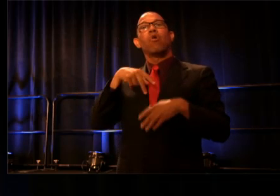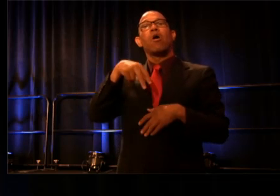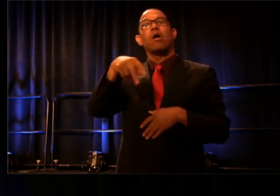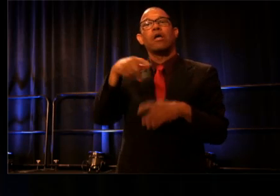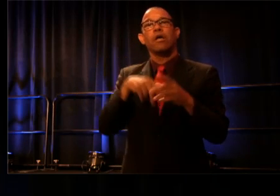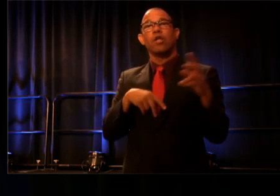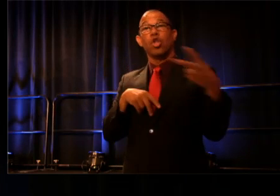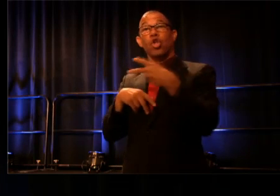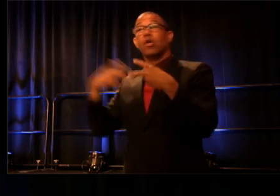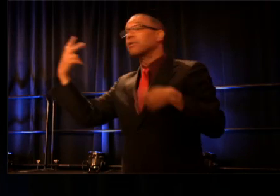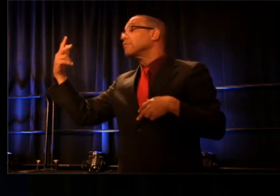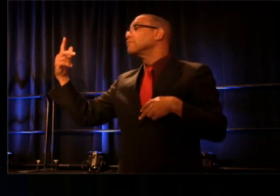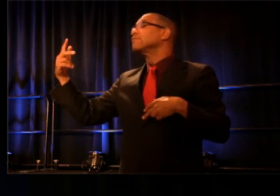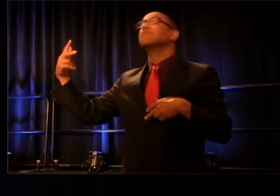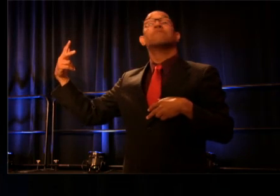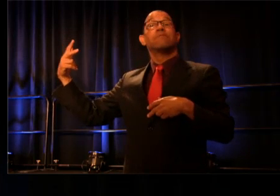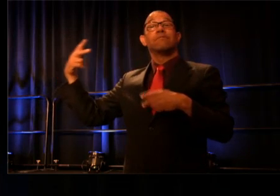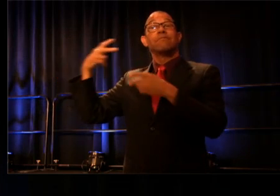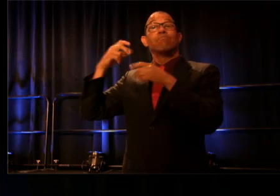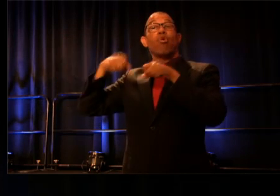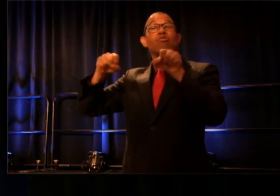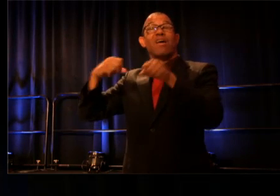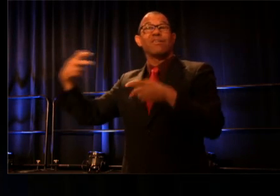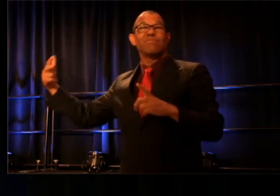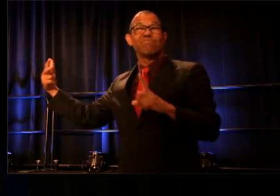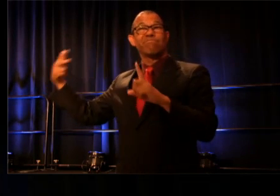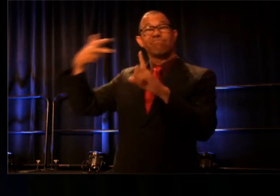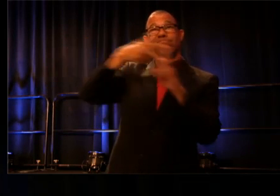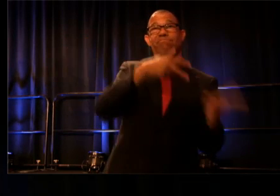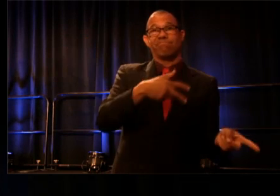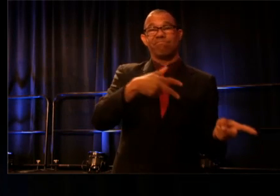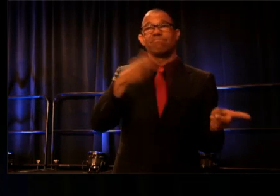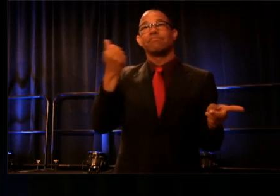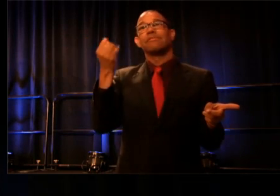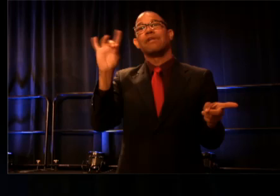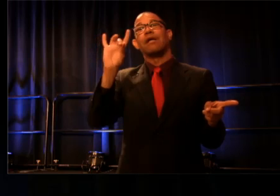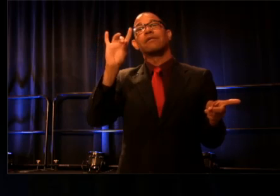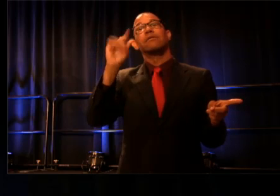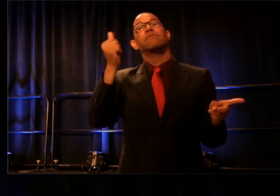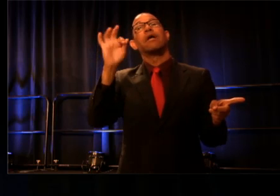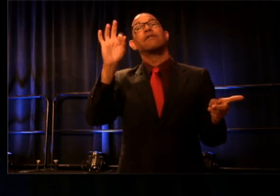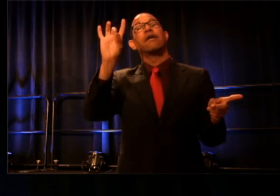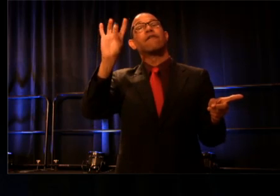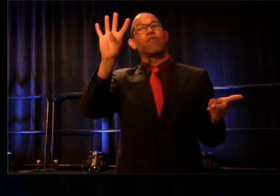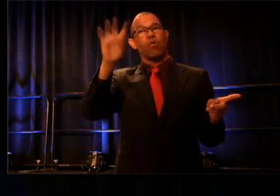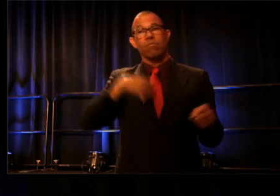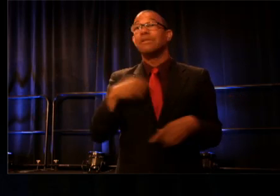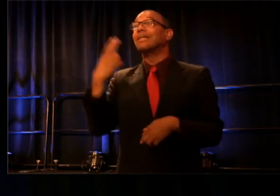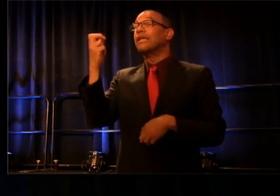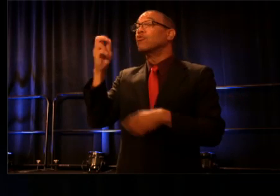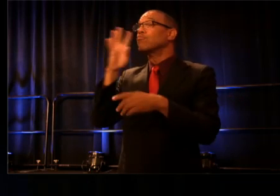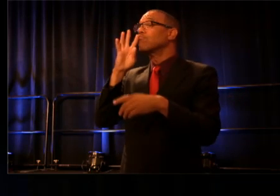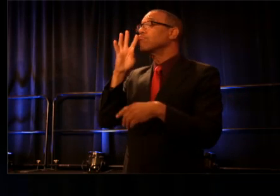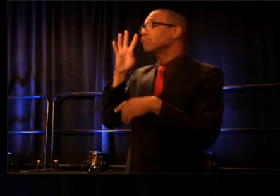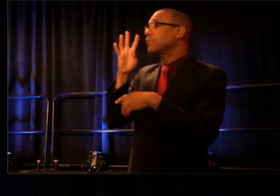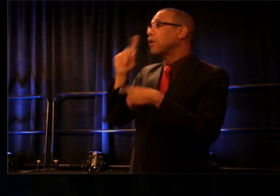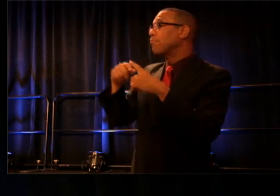he was probably speaking with passionate abandon about whatever play he was working on and it is this quality of the man that I hope,